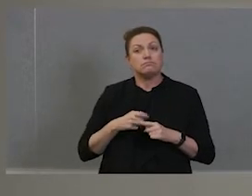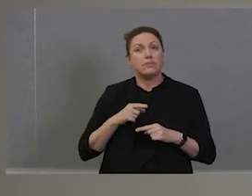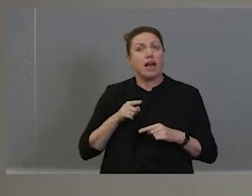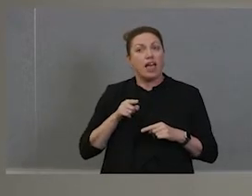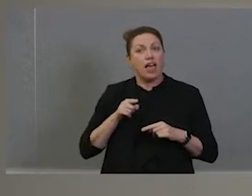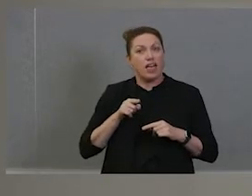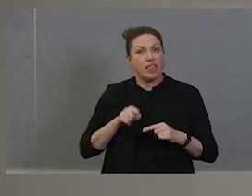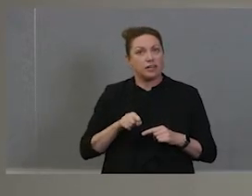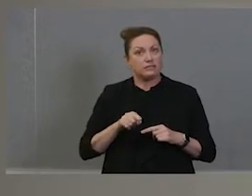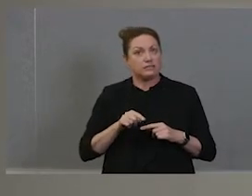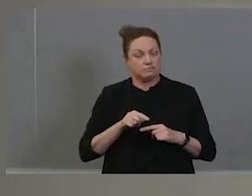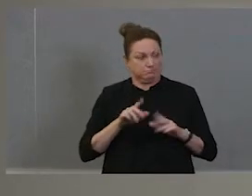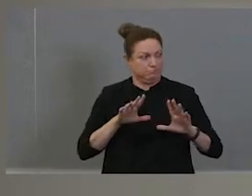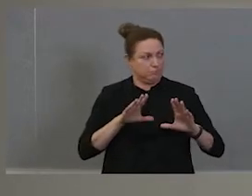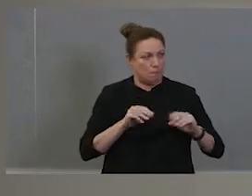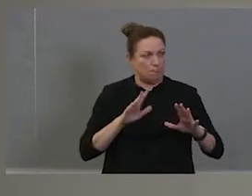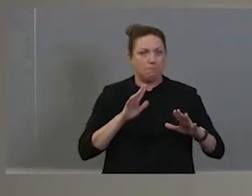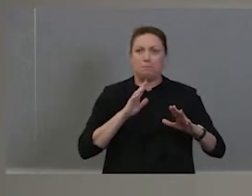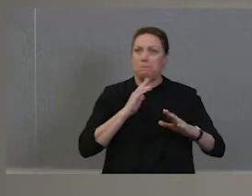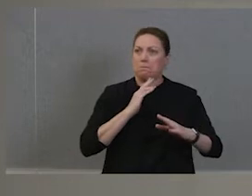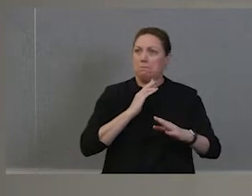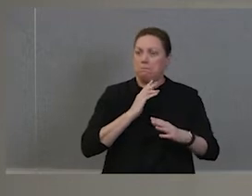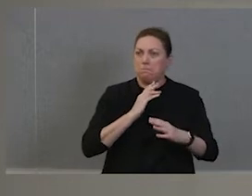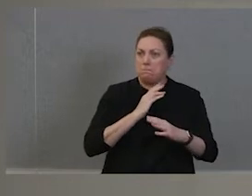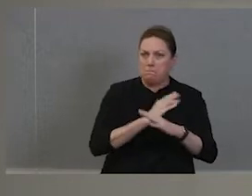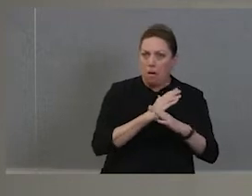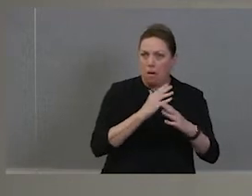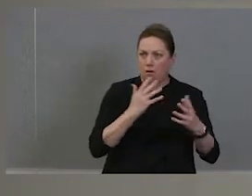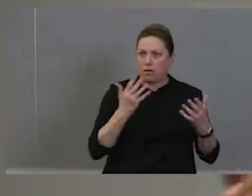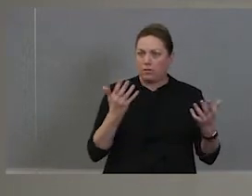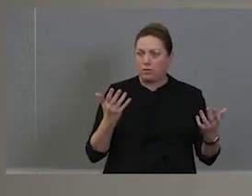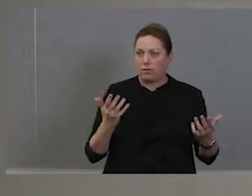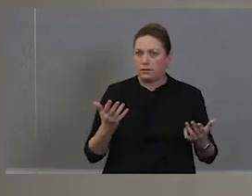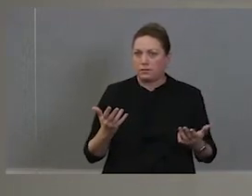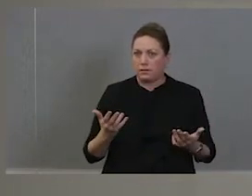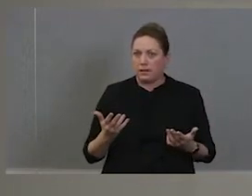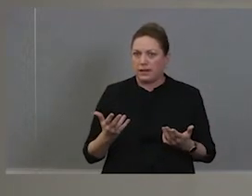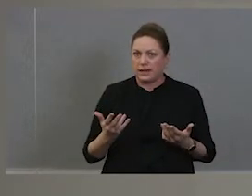stopped and blocked of a lot of things for for our energy to move on